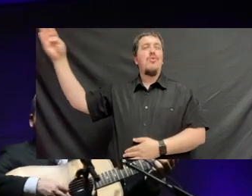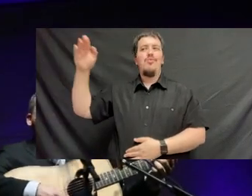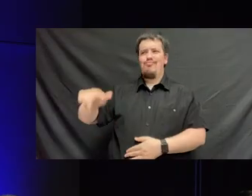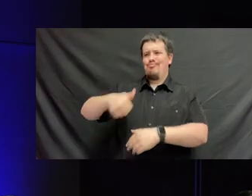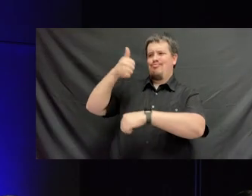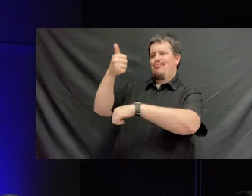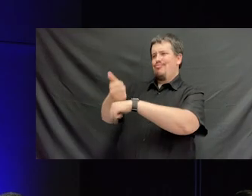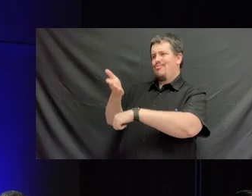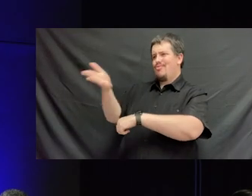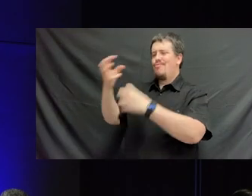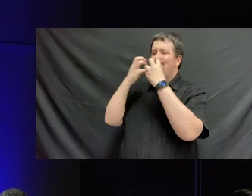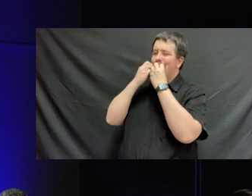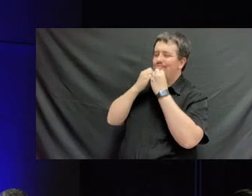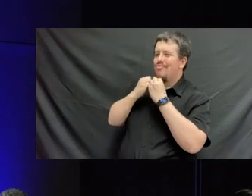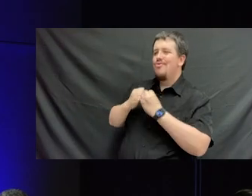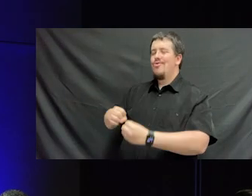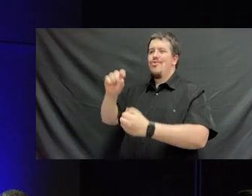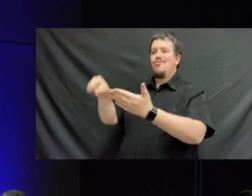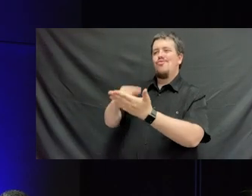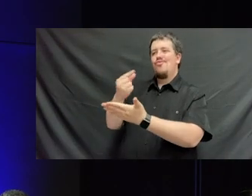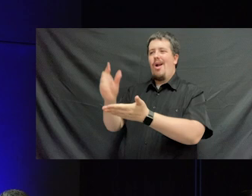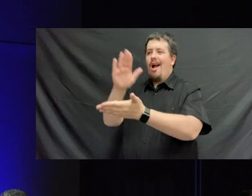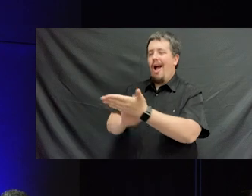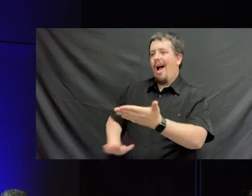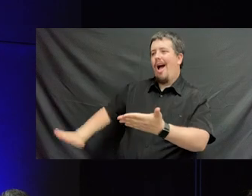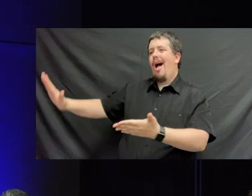Stands our dear old Alma Mater